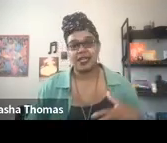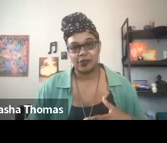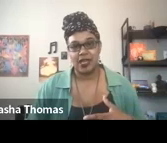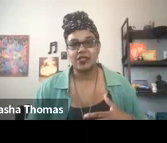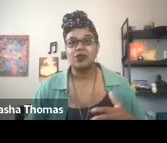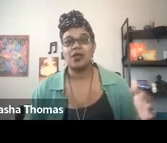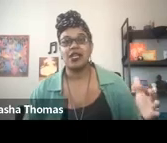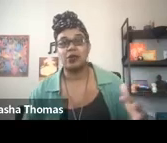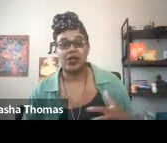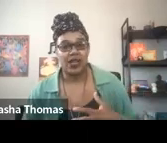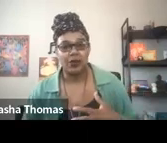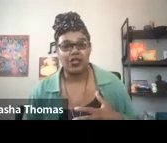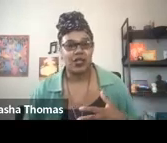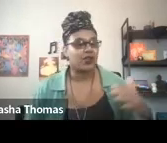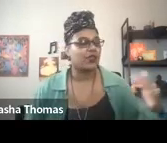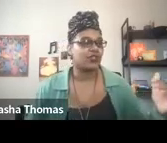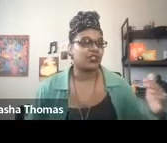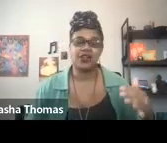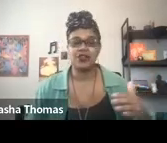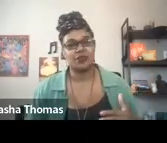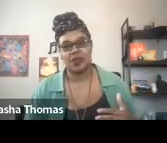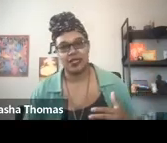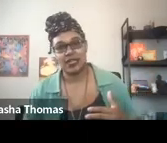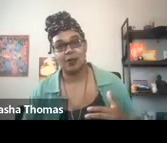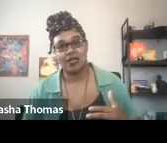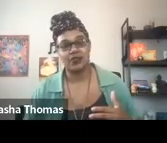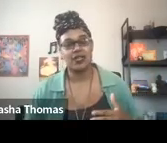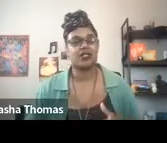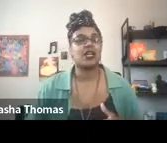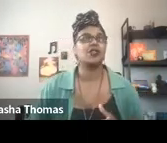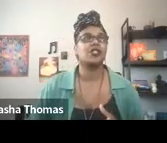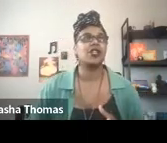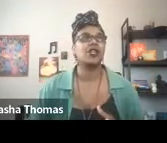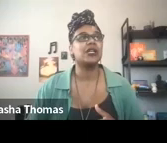that's text-based, where we can communicate with each other and there are channels for various topics for us to talk to each other.